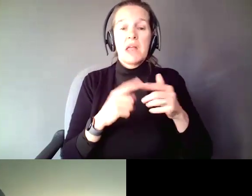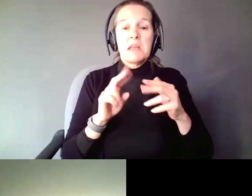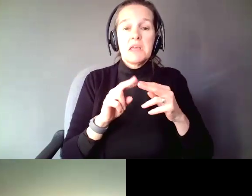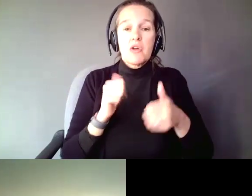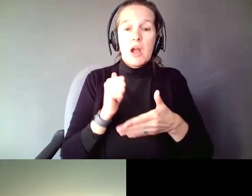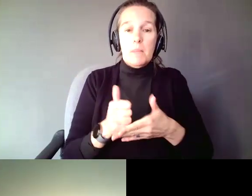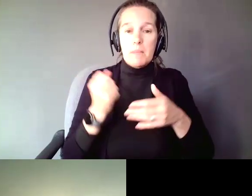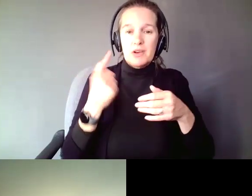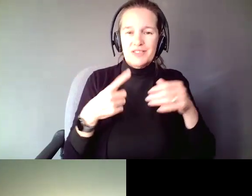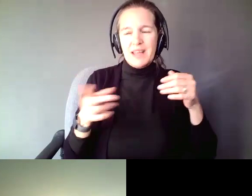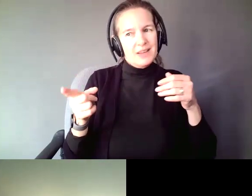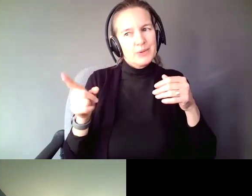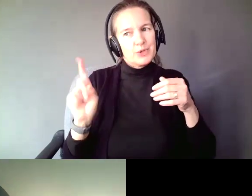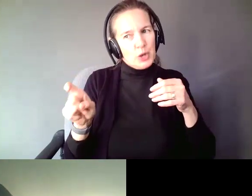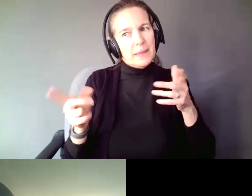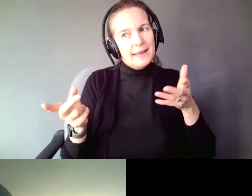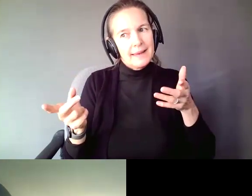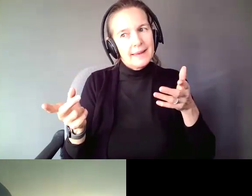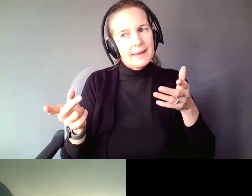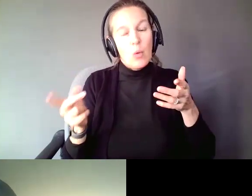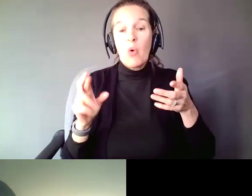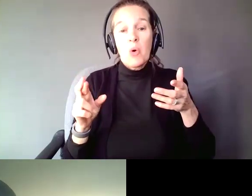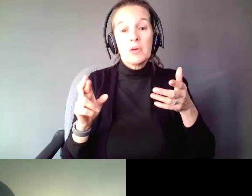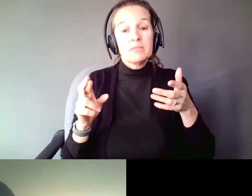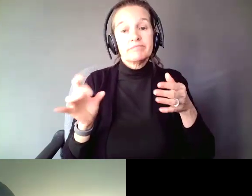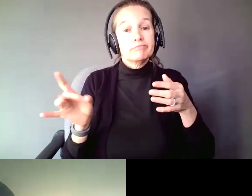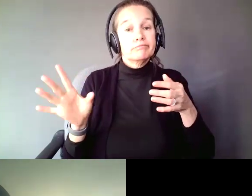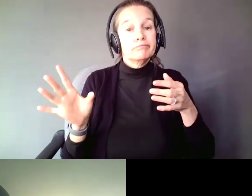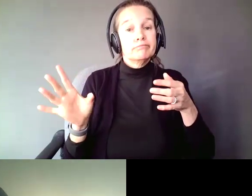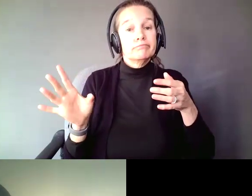they should be, or you simply say, okay, I am going to leave you behind. I will be back